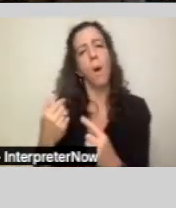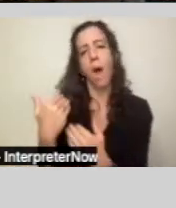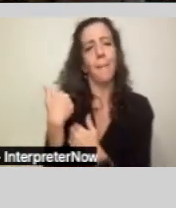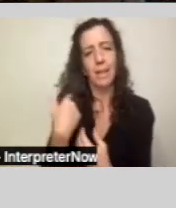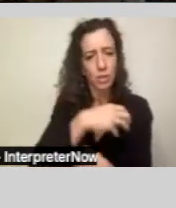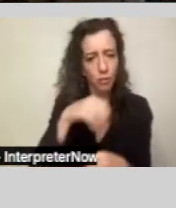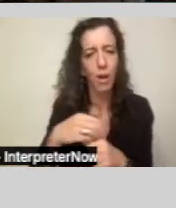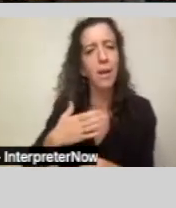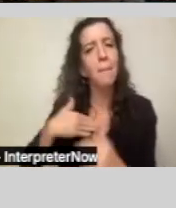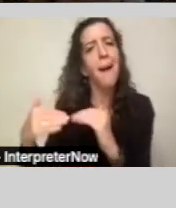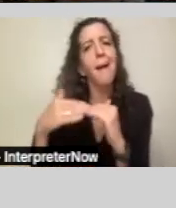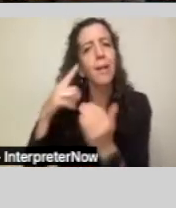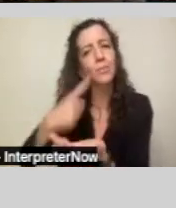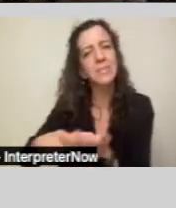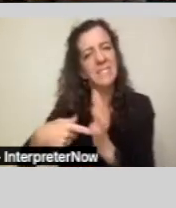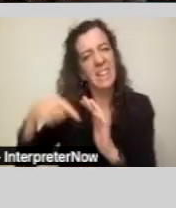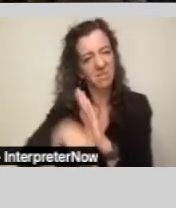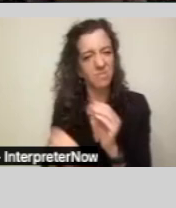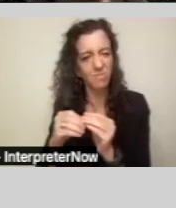detail later in the presentation.